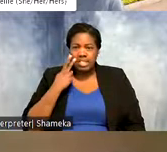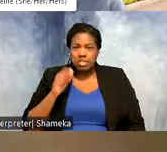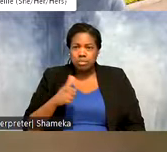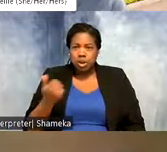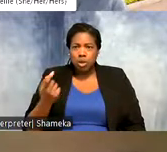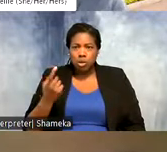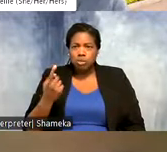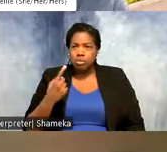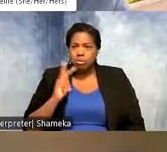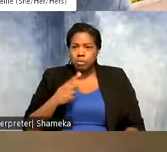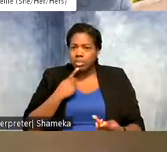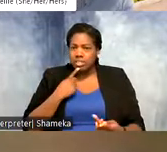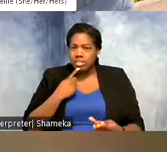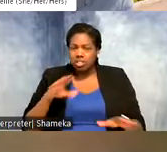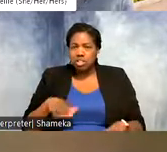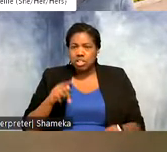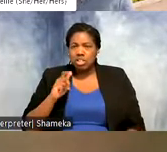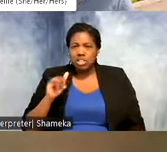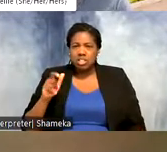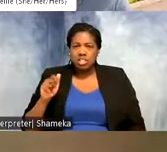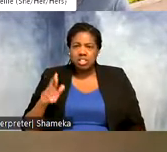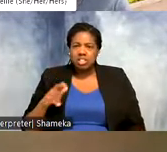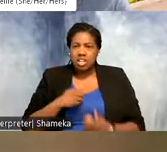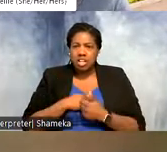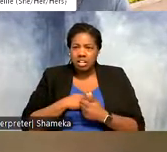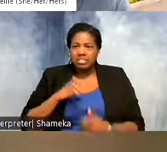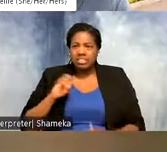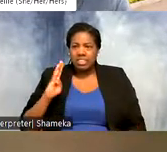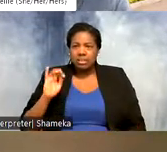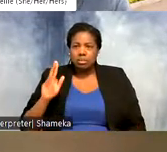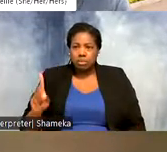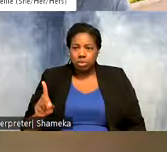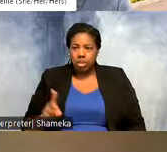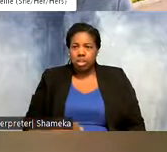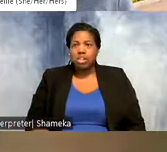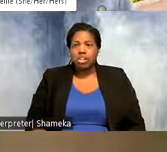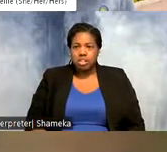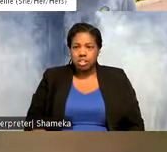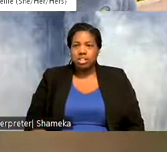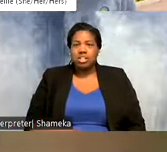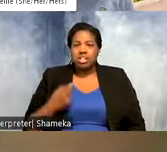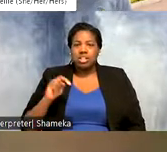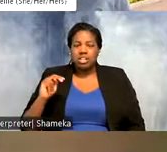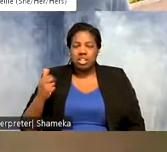that they're going to do. Taylor loves doing eBird. Amazing! Hanna shared some links for eBird